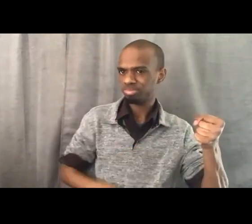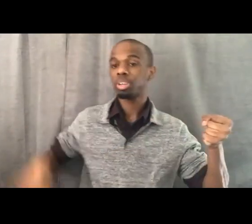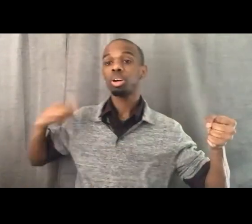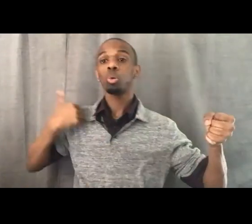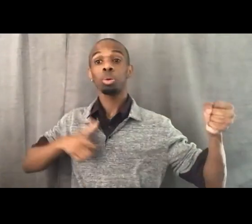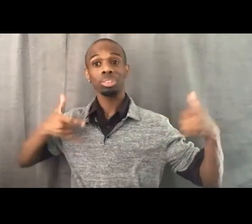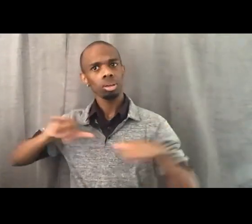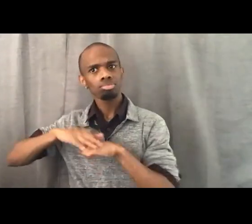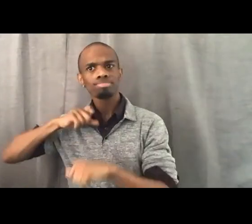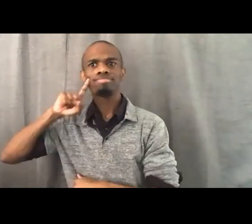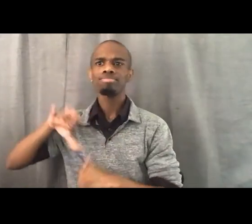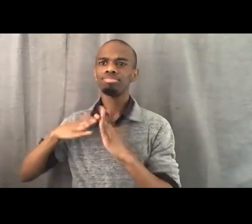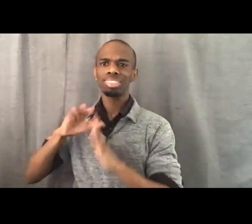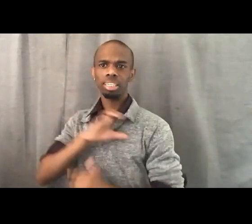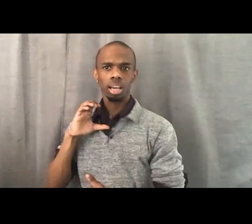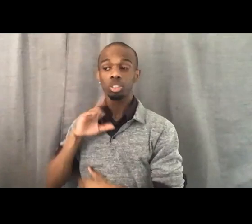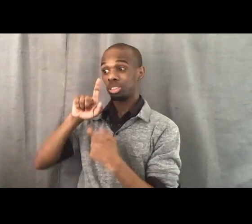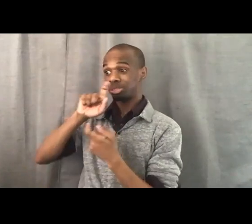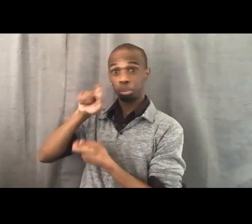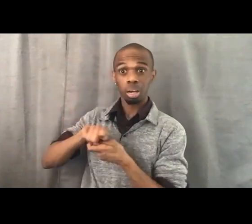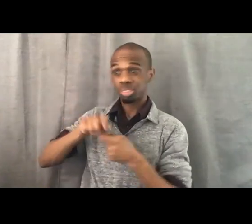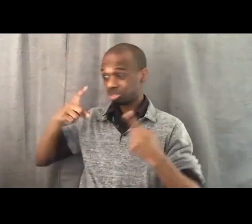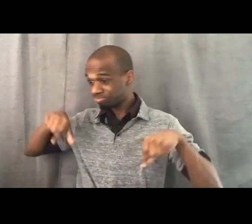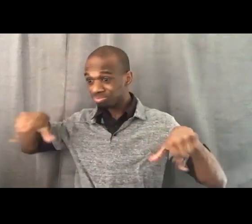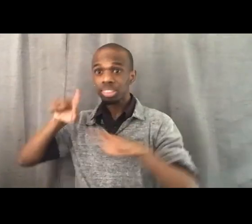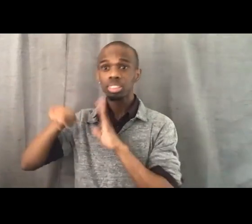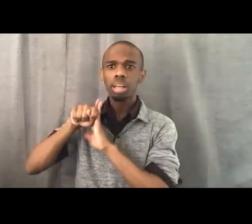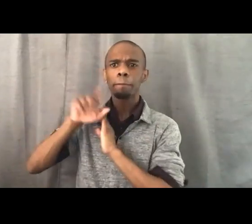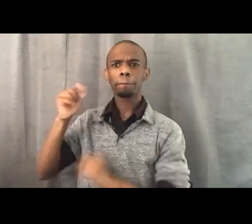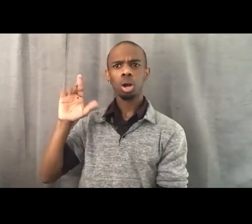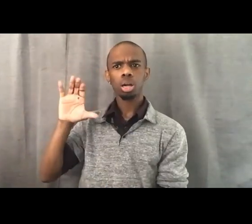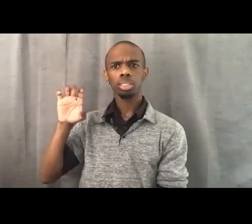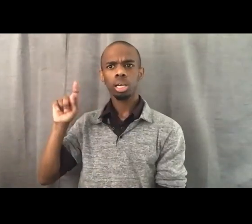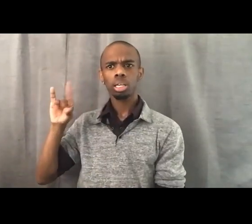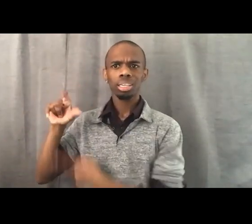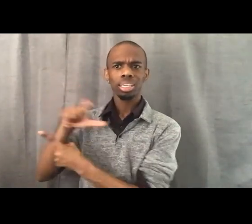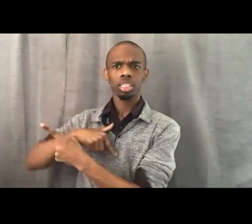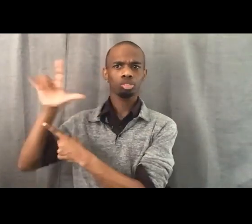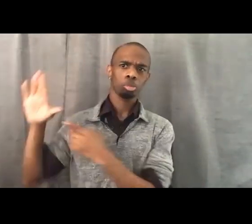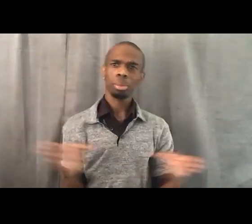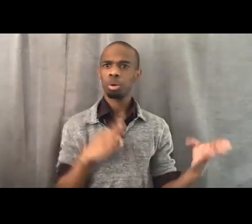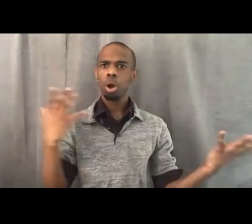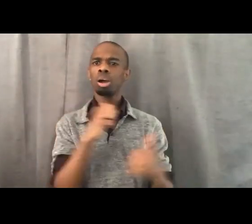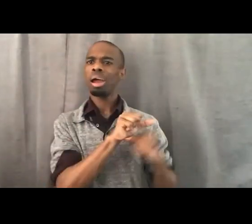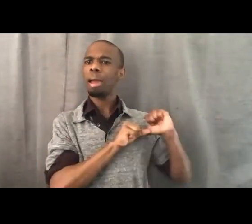especially at a time when Garcetti is supposedly going off to become ambassador to India, you don't owe him nothing.